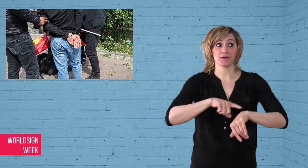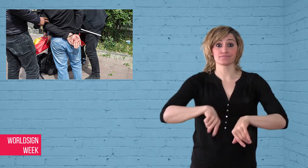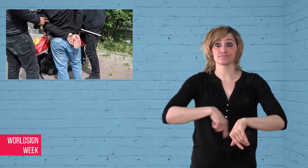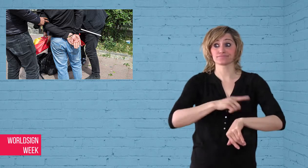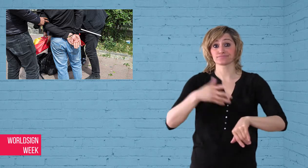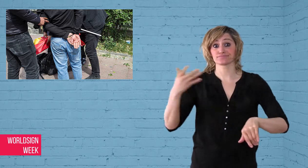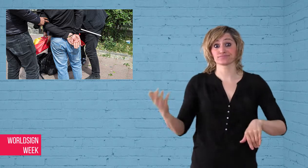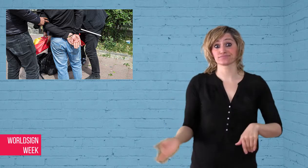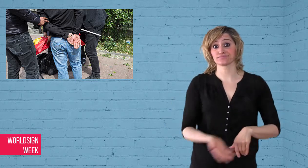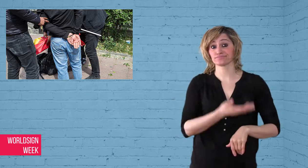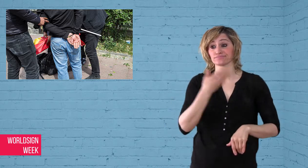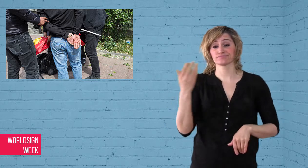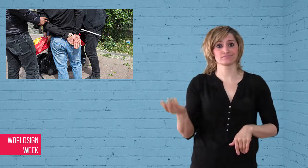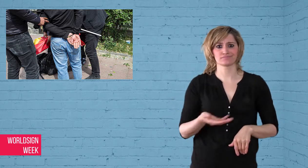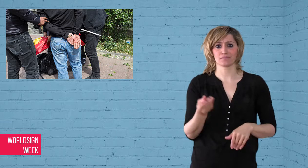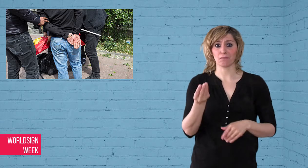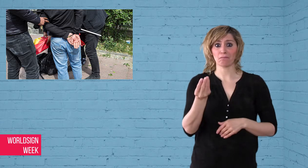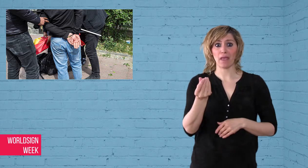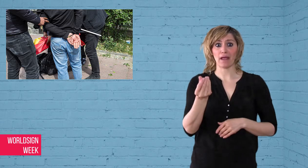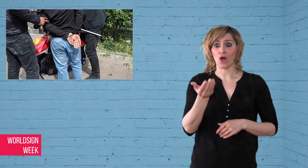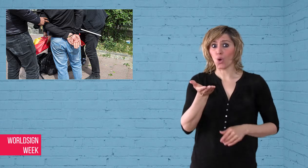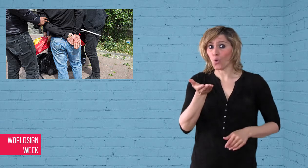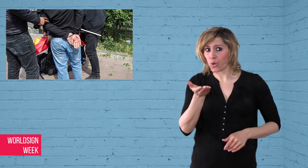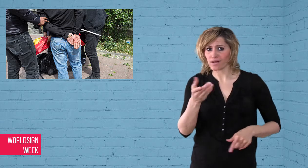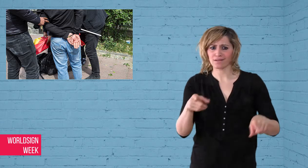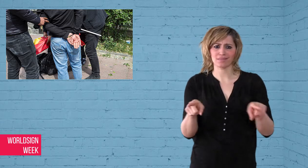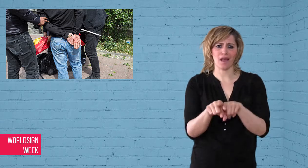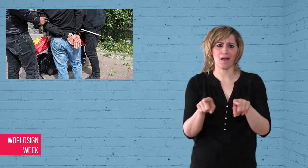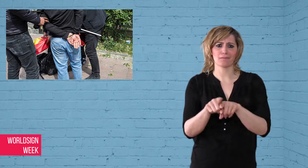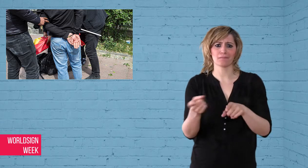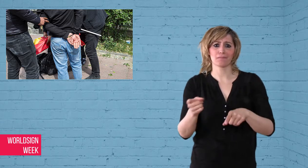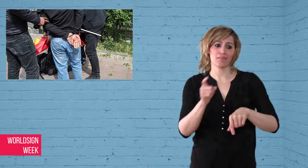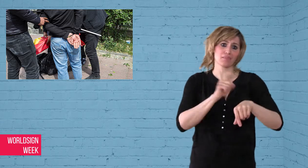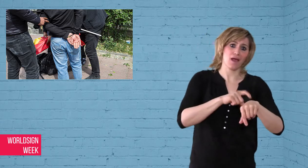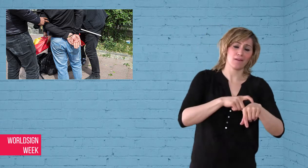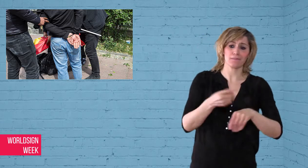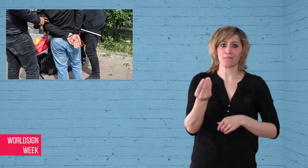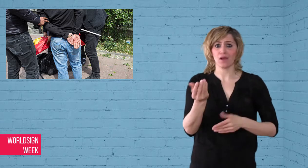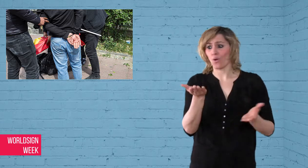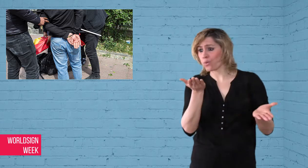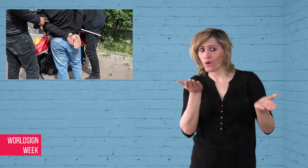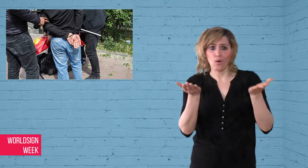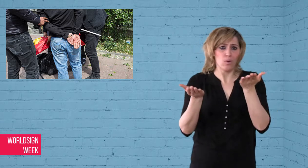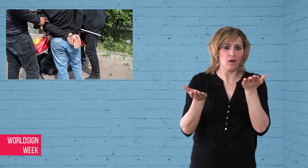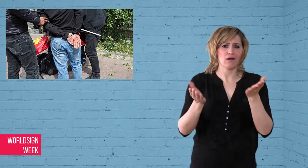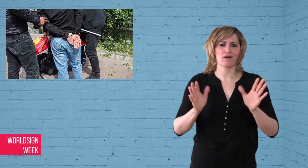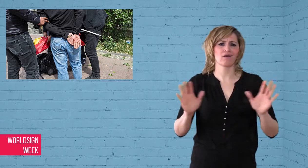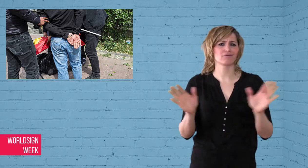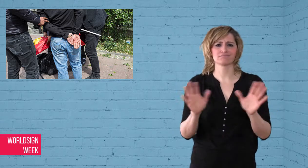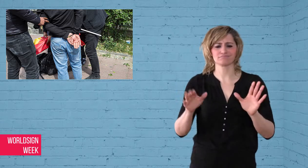pass a bill to legalise cannabis, and